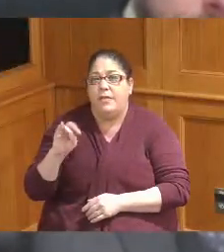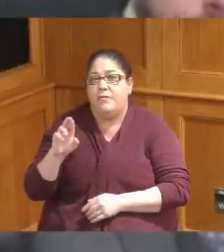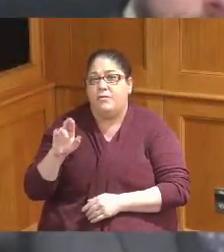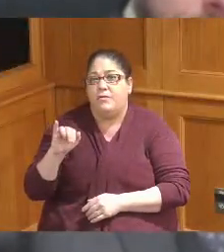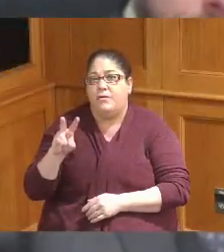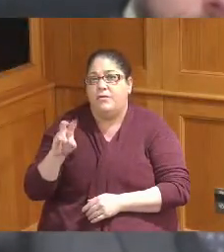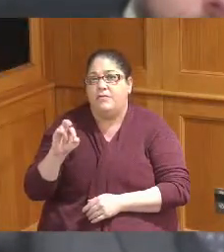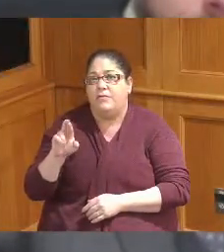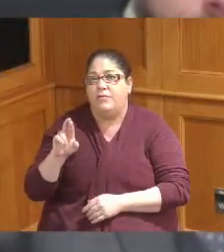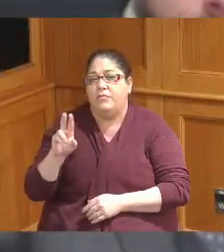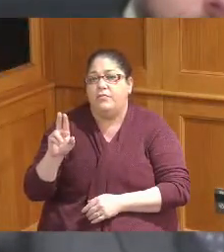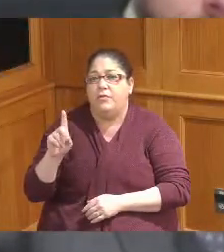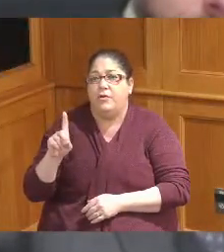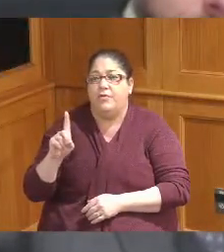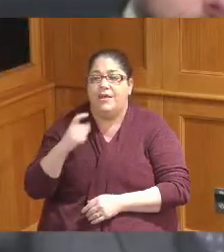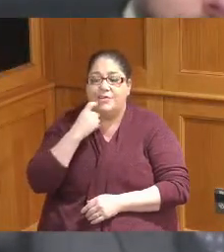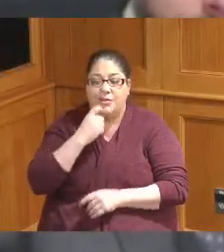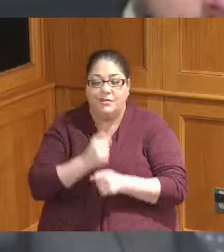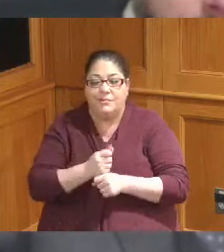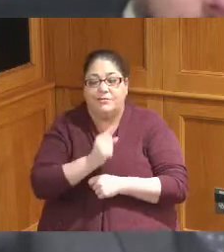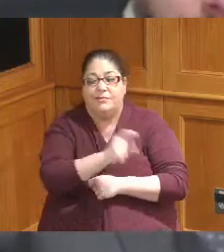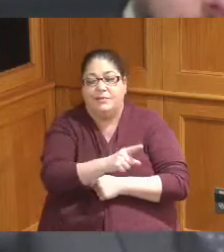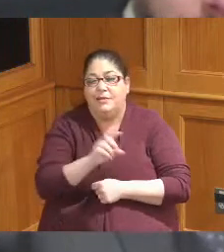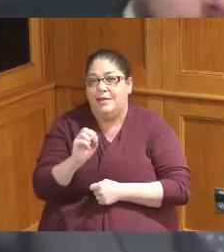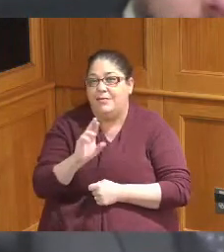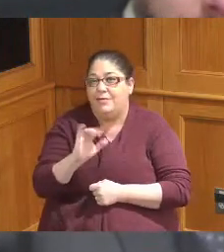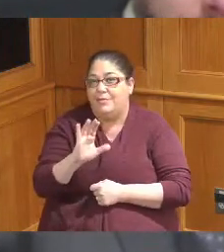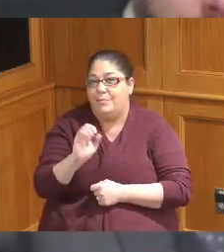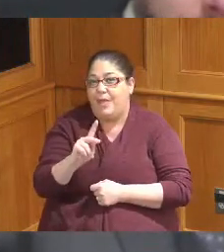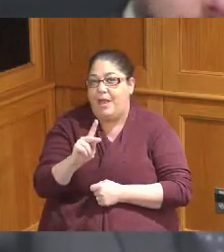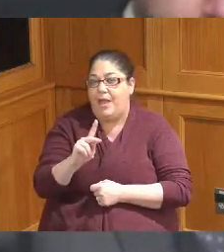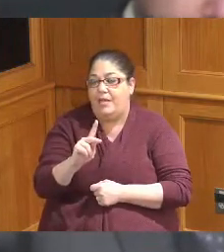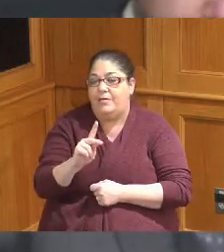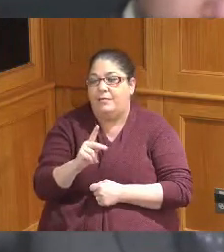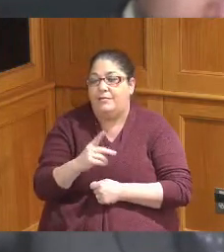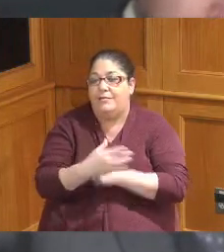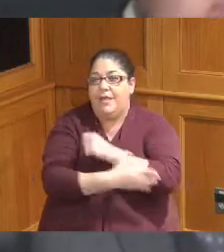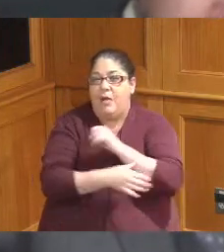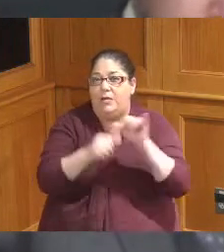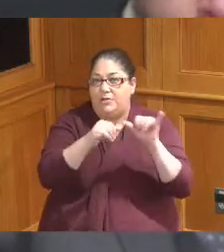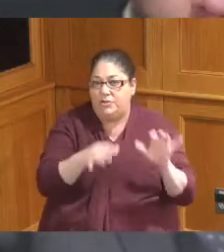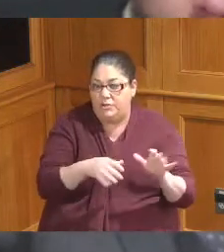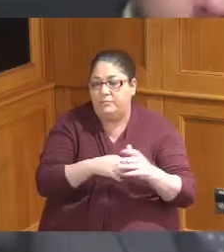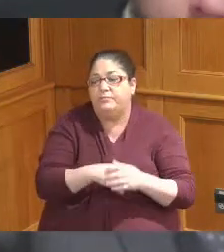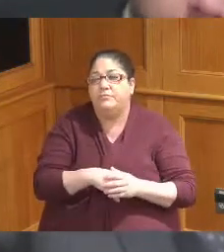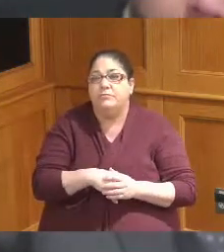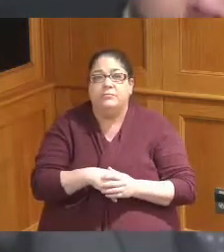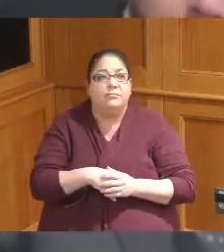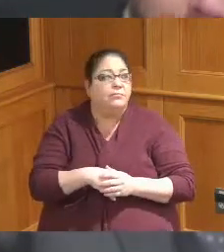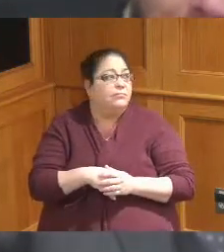text Eric back too about this just to make sure he it's on his radar so when we do I know right